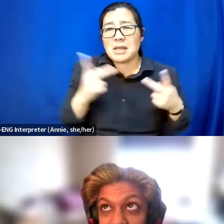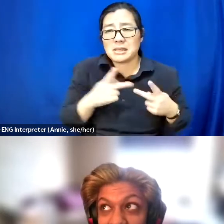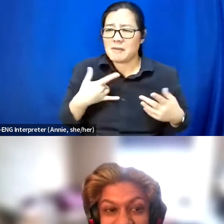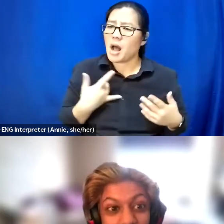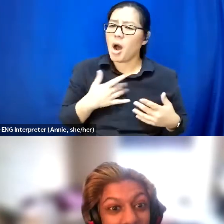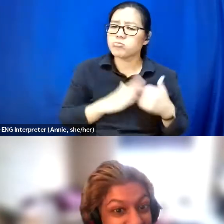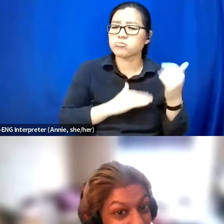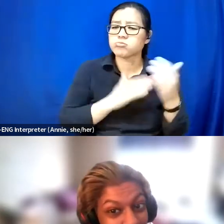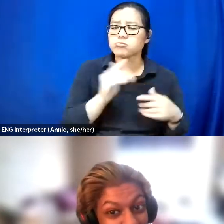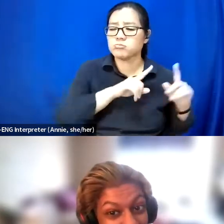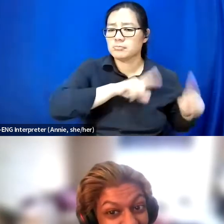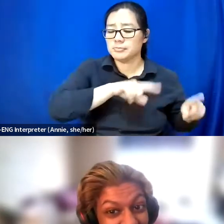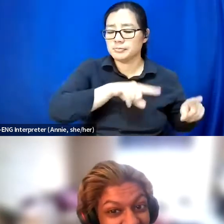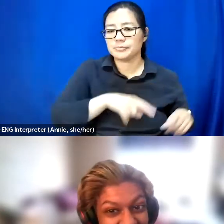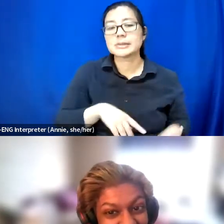There is a lightness problem.